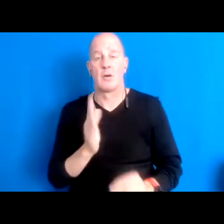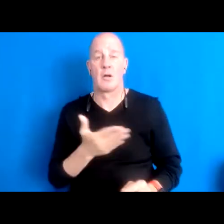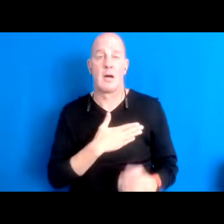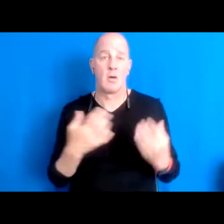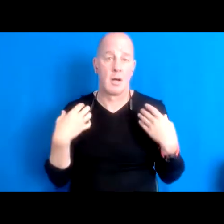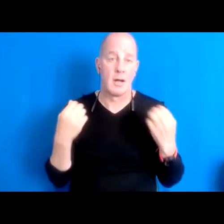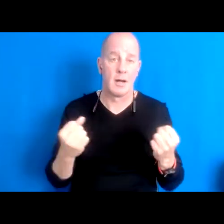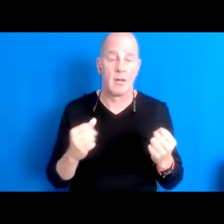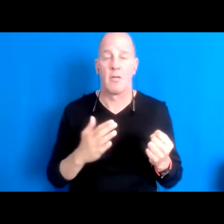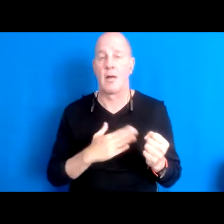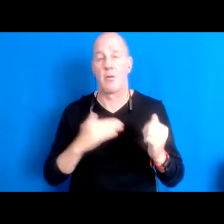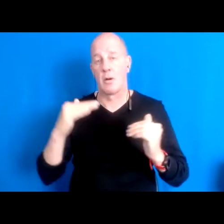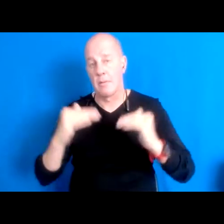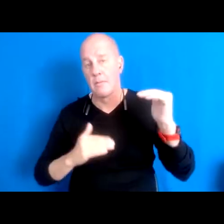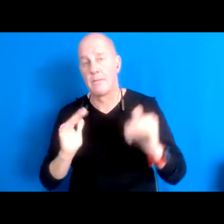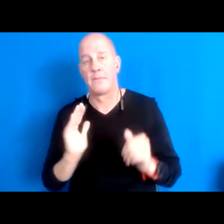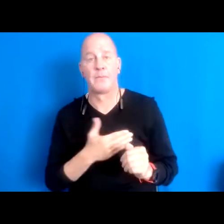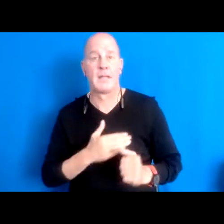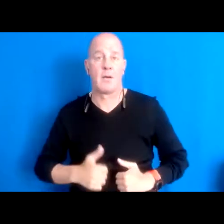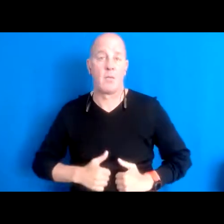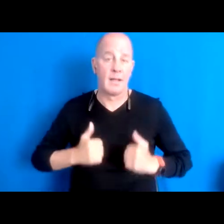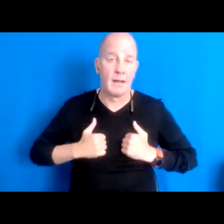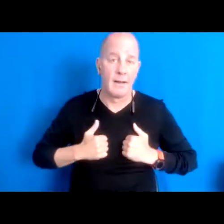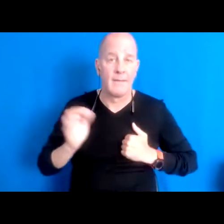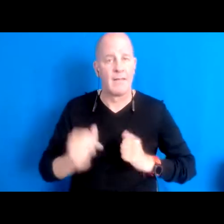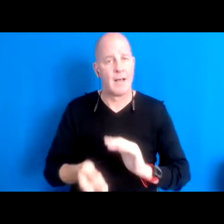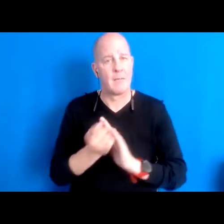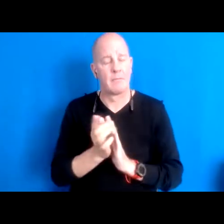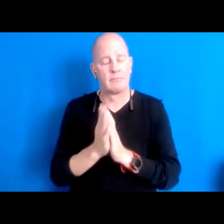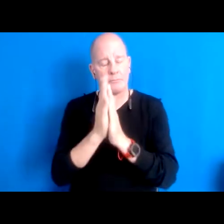16:12:49 And in that moment, as I'm praying for my brother remembered in and even fuller